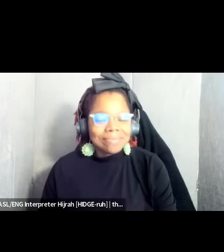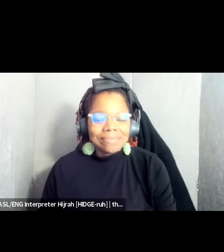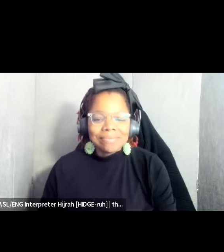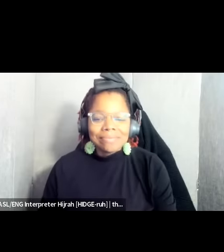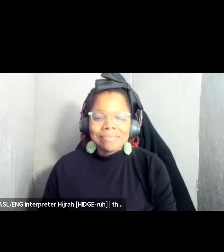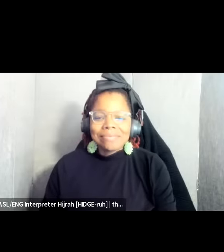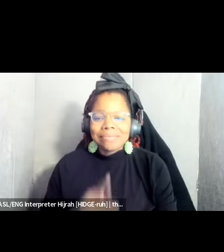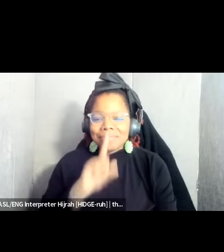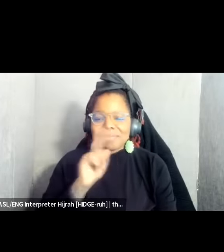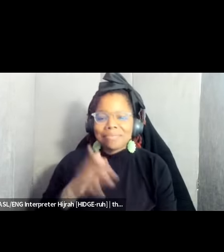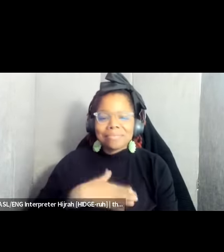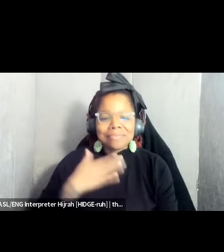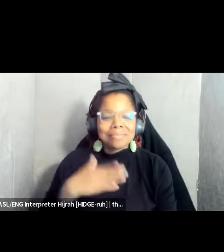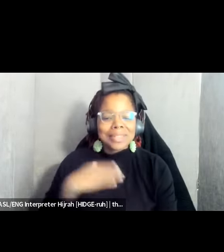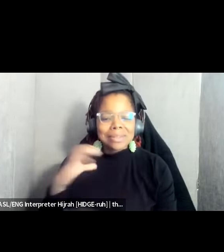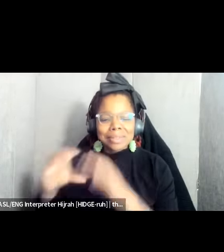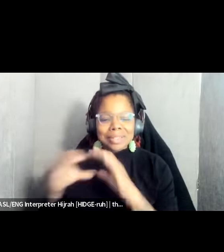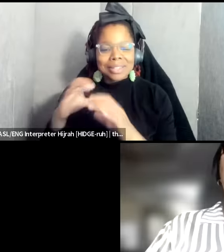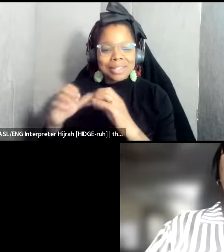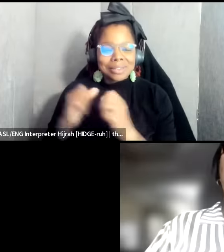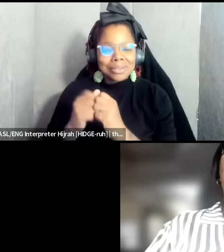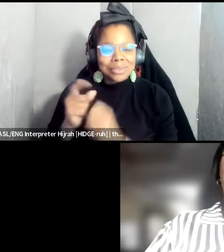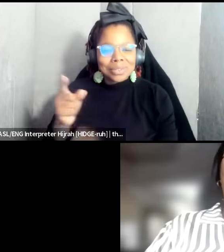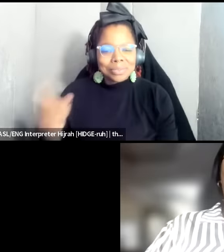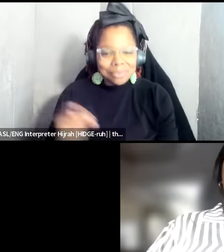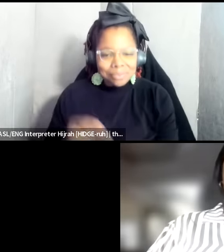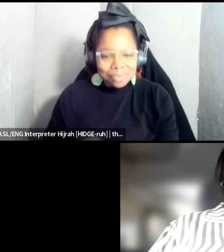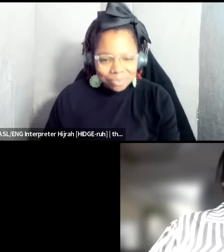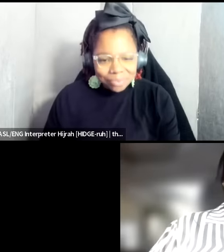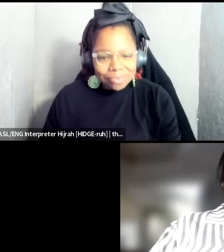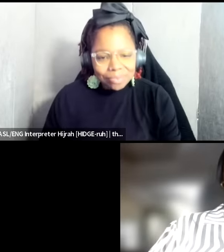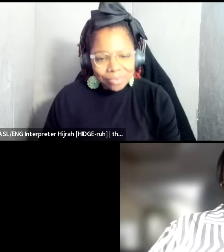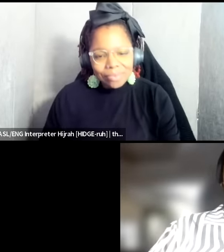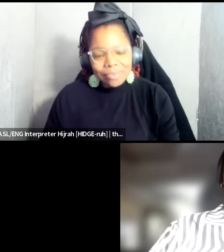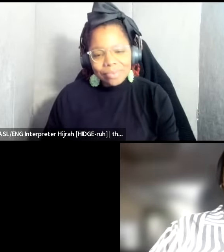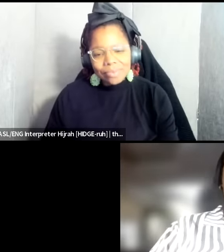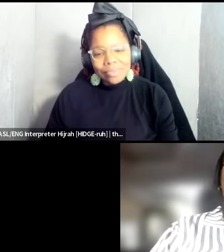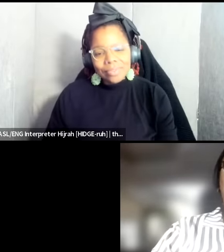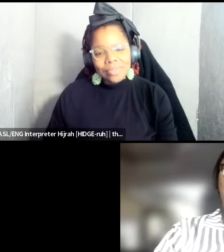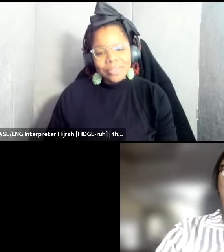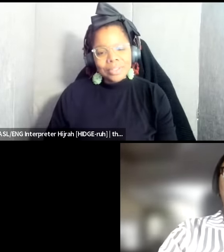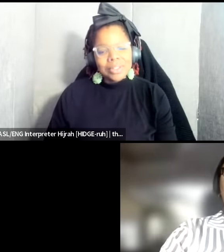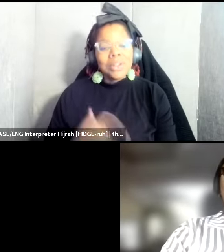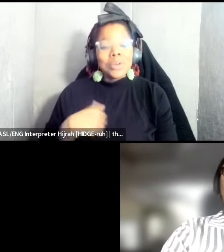to be in conversation and inviting you into this conversation as we were talking about patriarchal